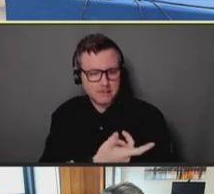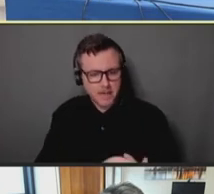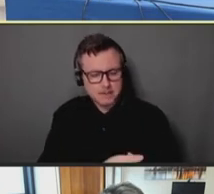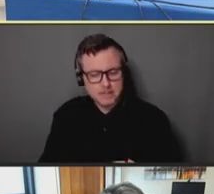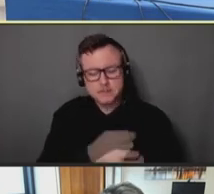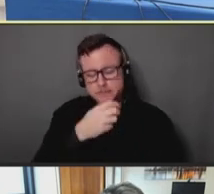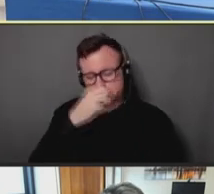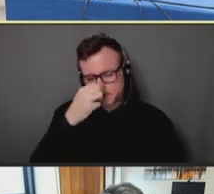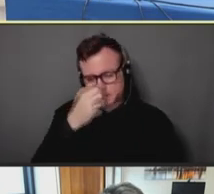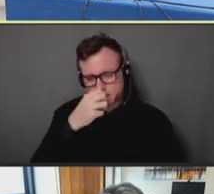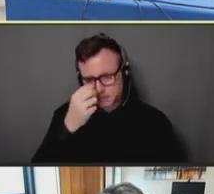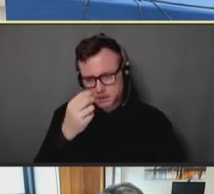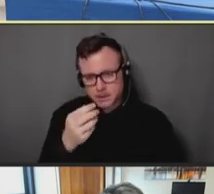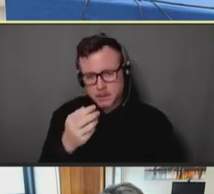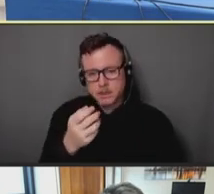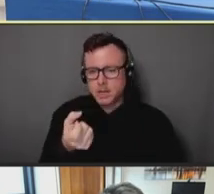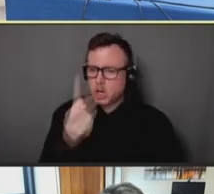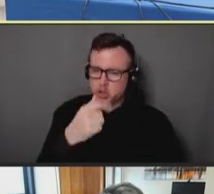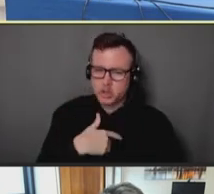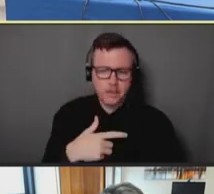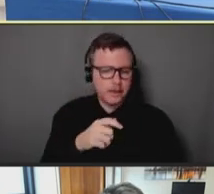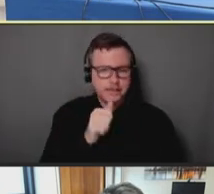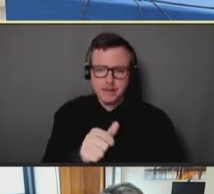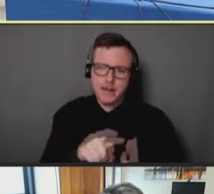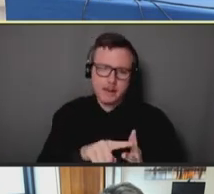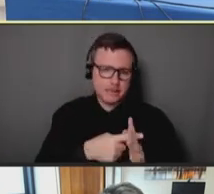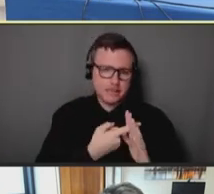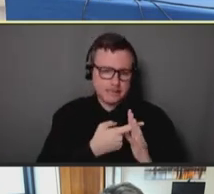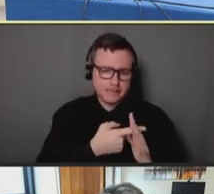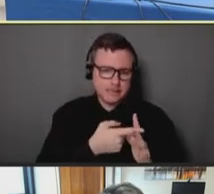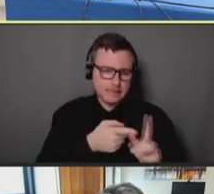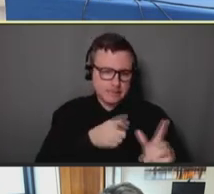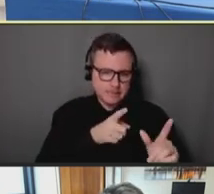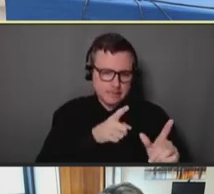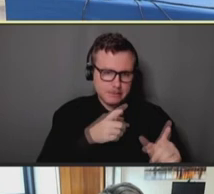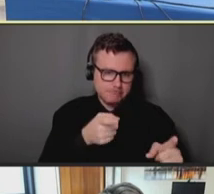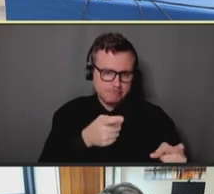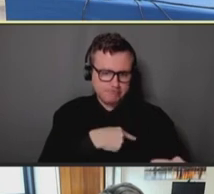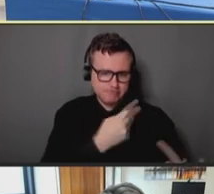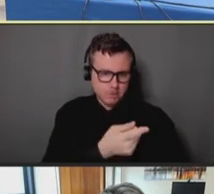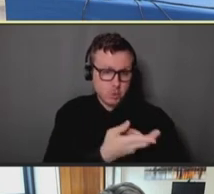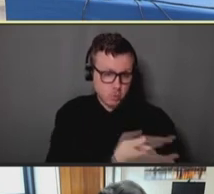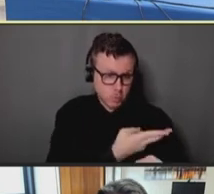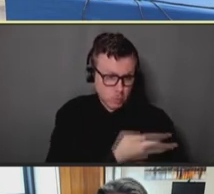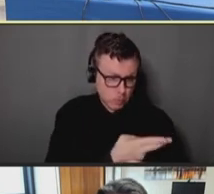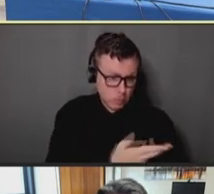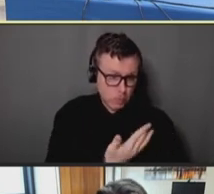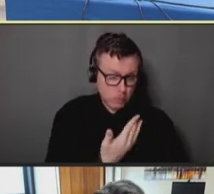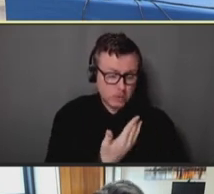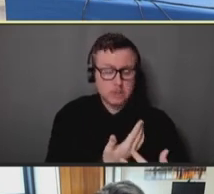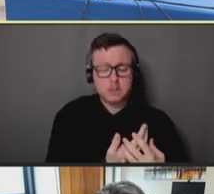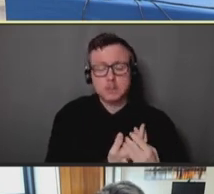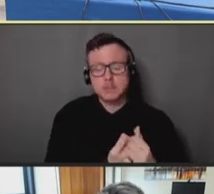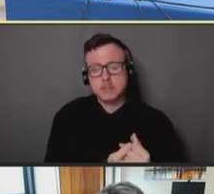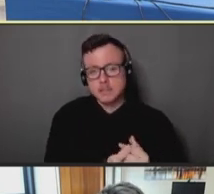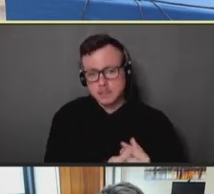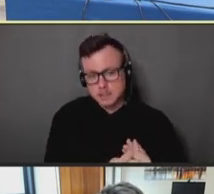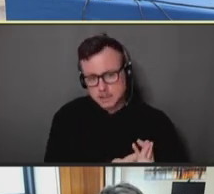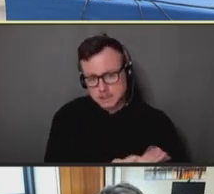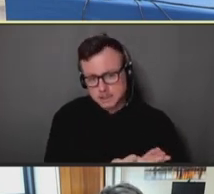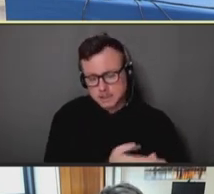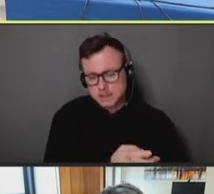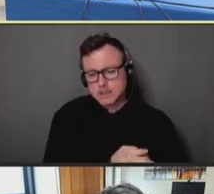that were not initially utilized, or had not been utilized to some degree, given the demands